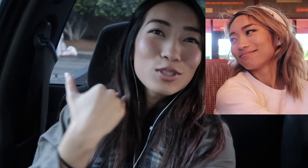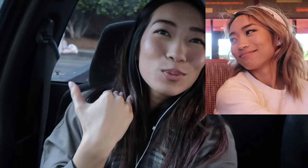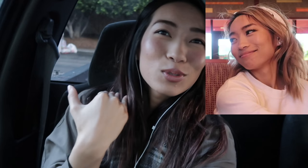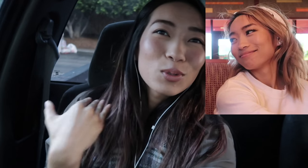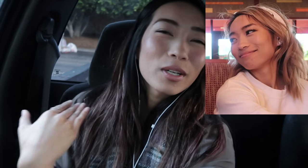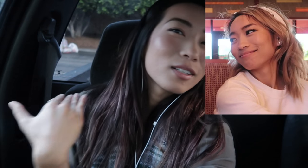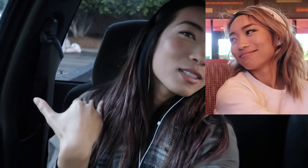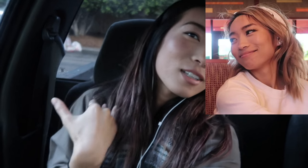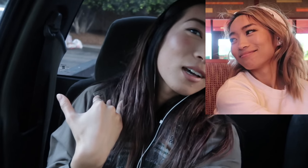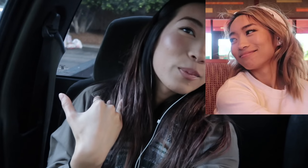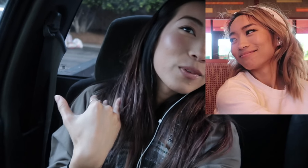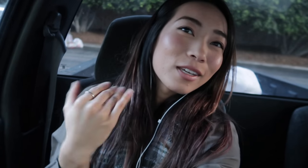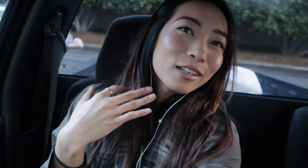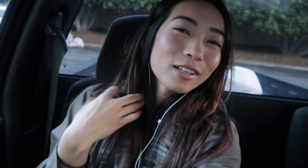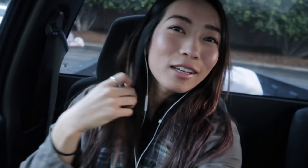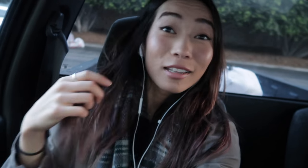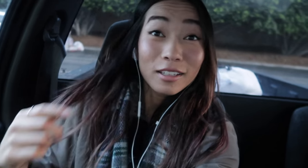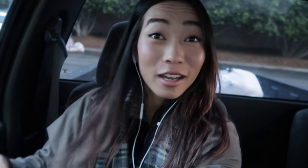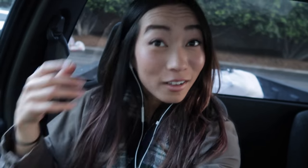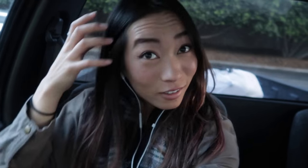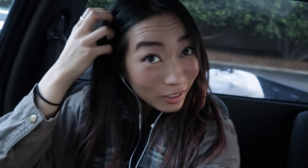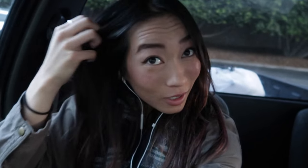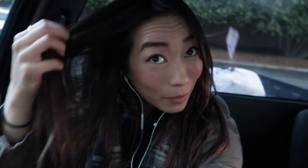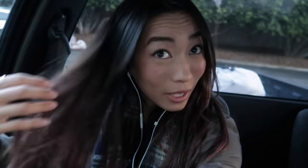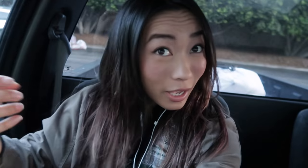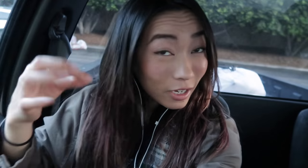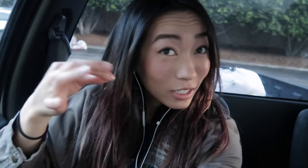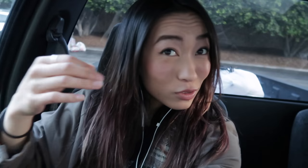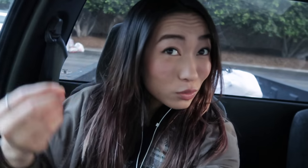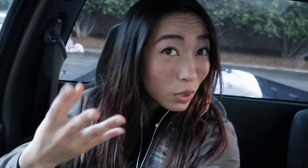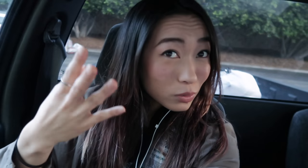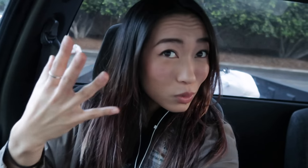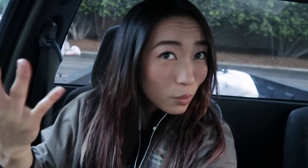super short. It was like up right here and look how my hair has grown so much